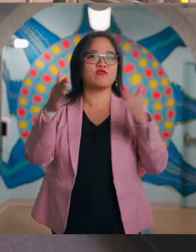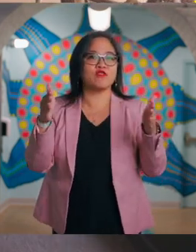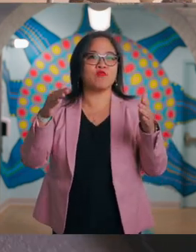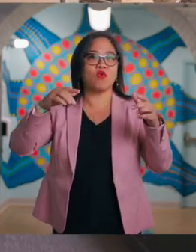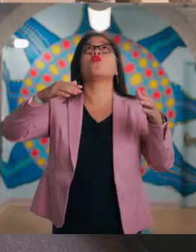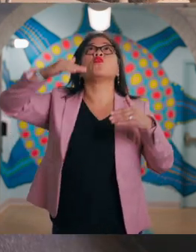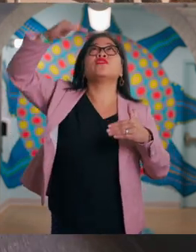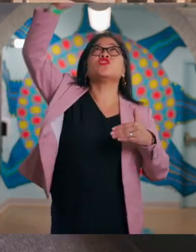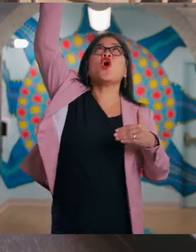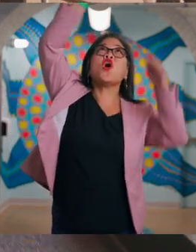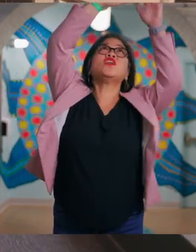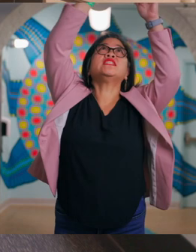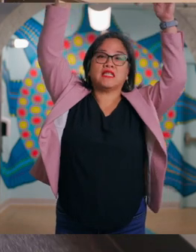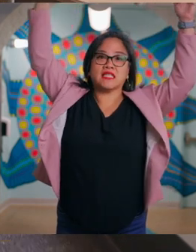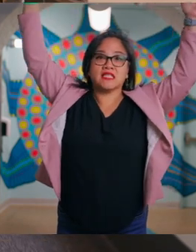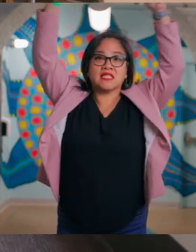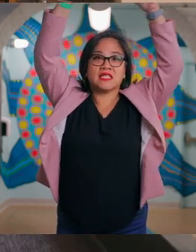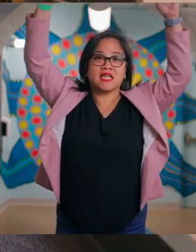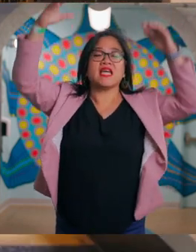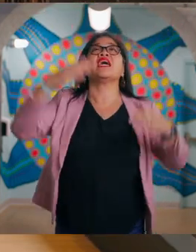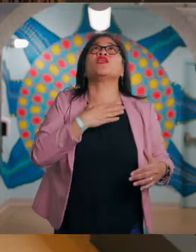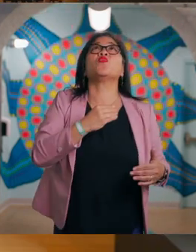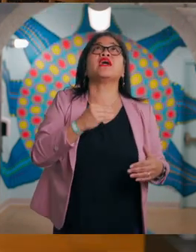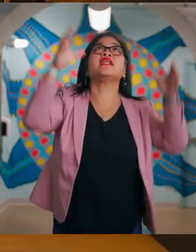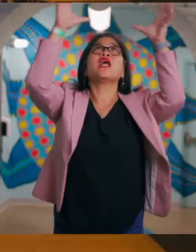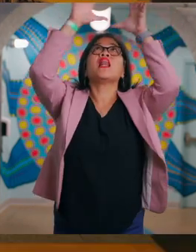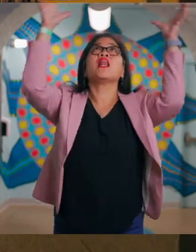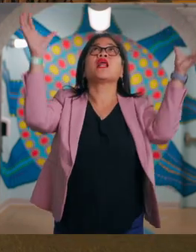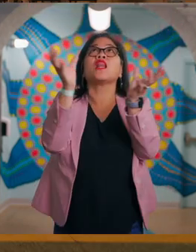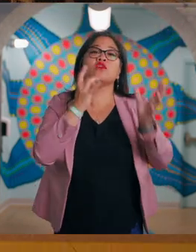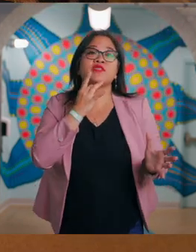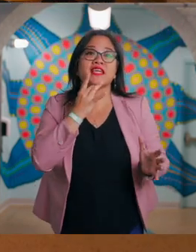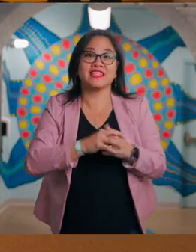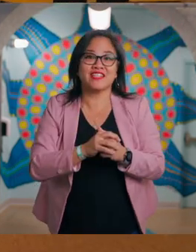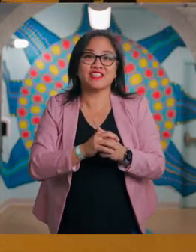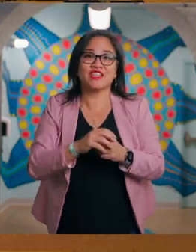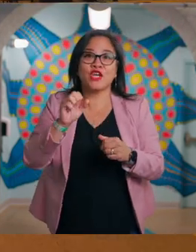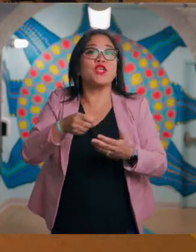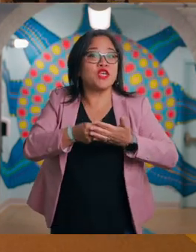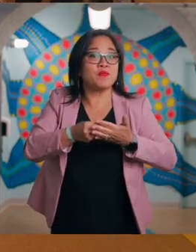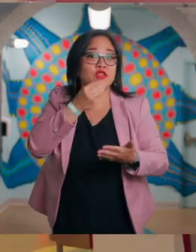a large room with tall ceilings and white globe chandeliers.